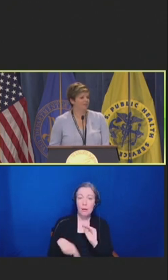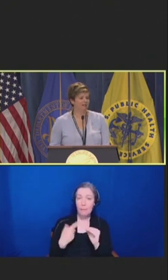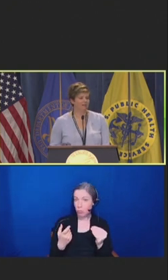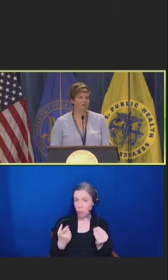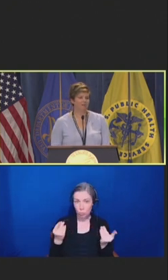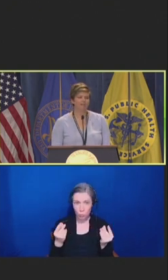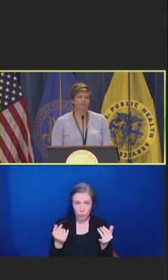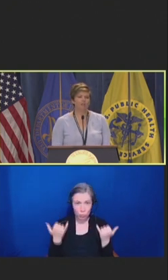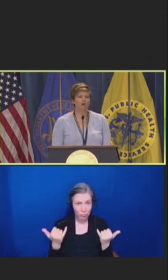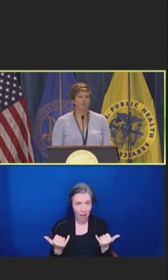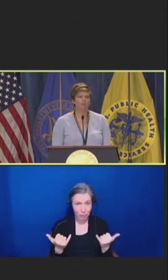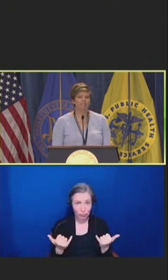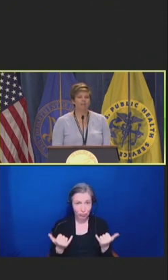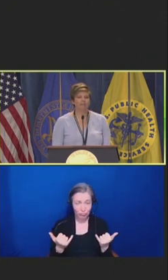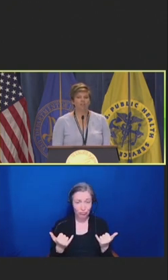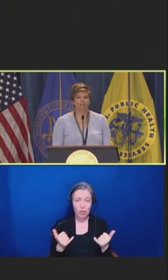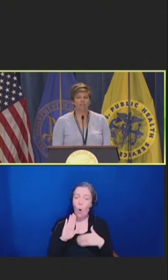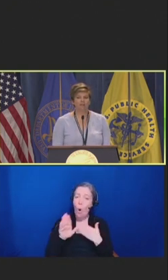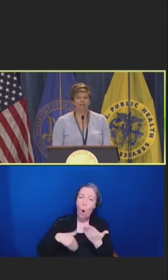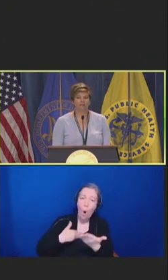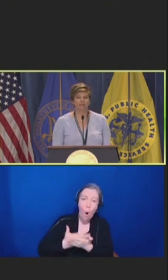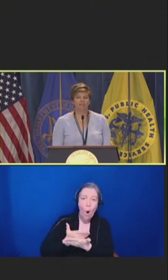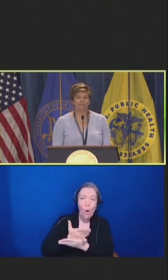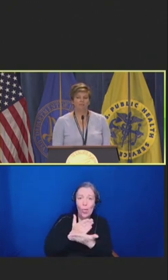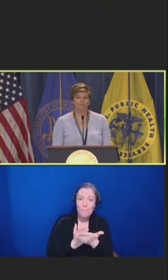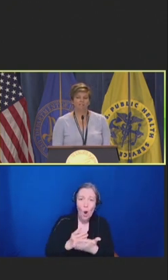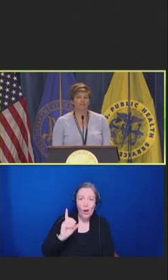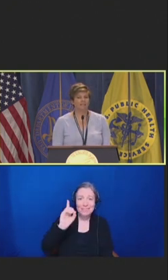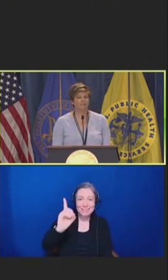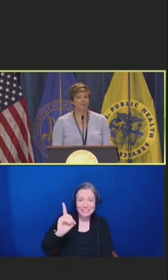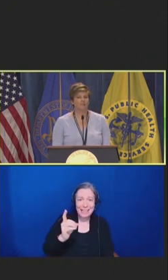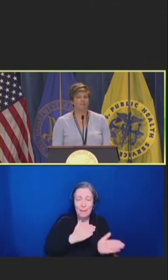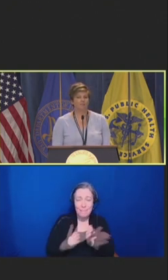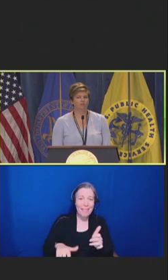You know, all part D plans are in compliance, and these vaccines are available.